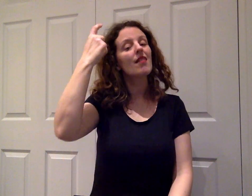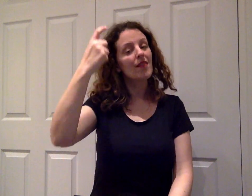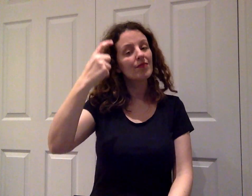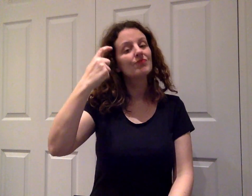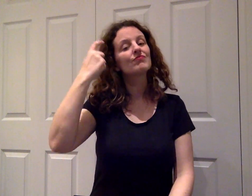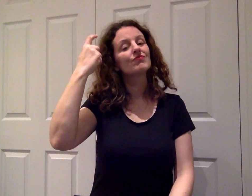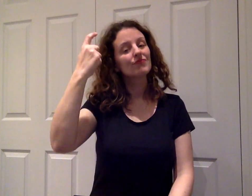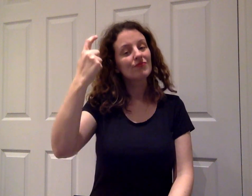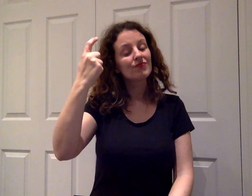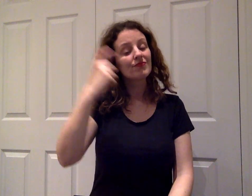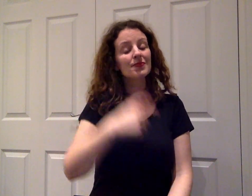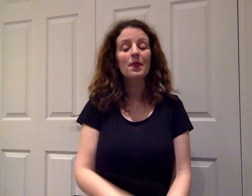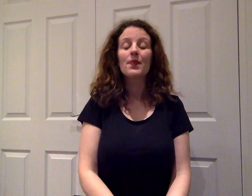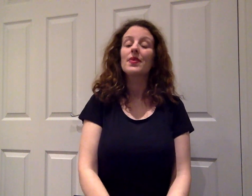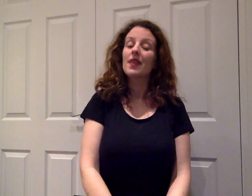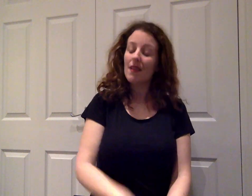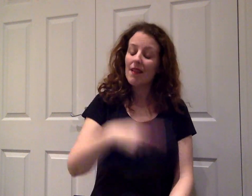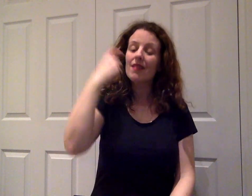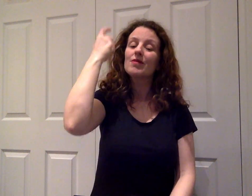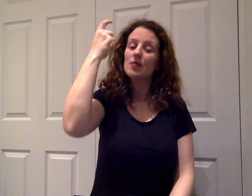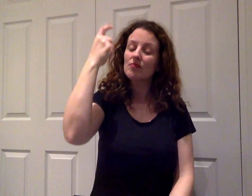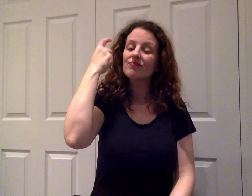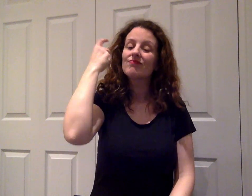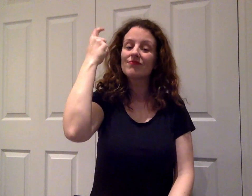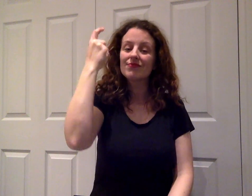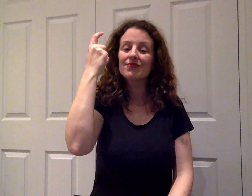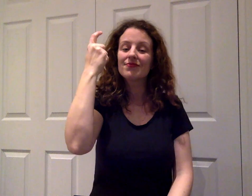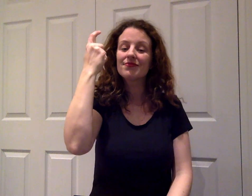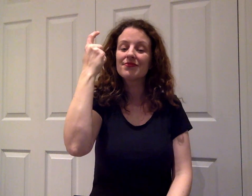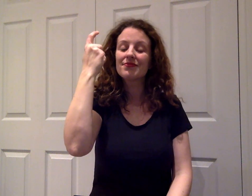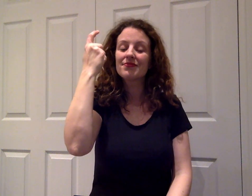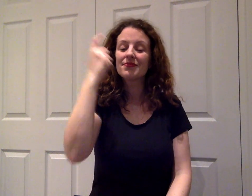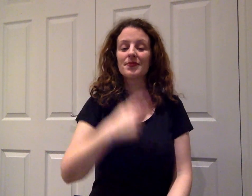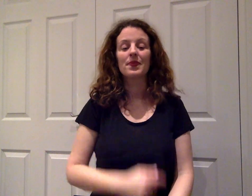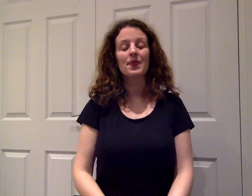RECALL